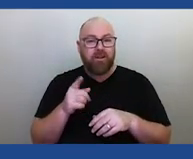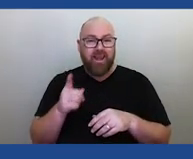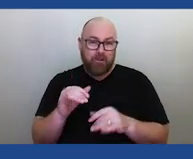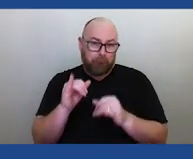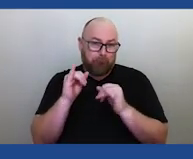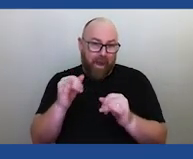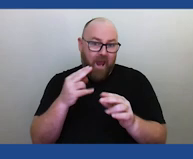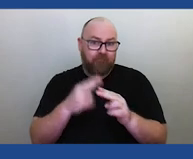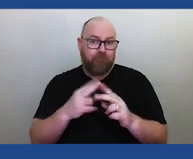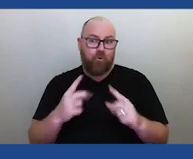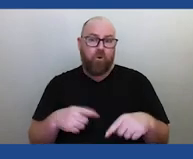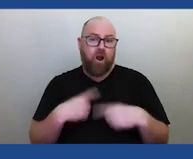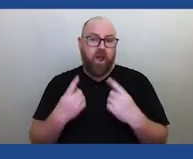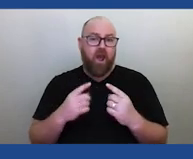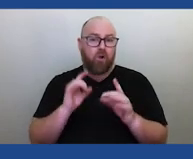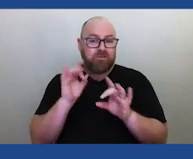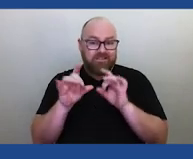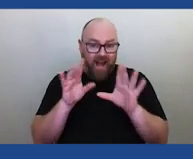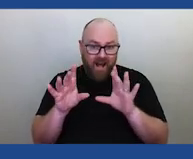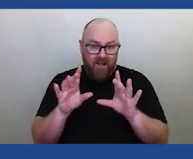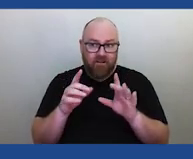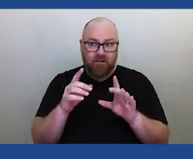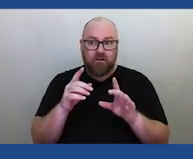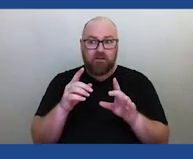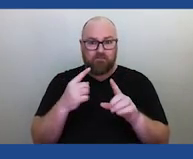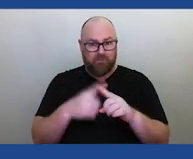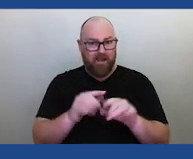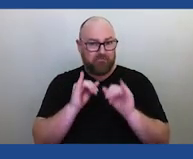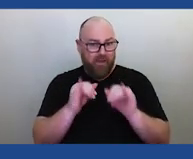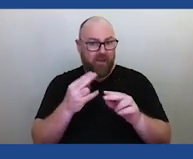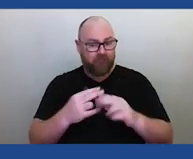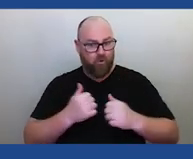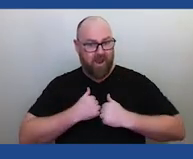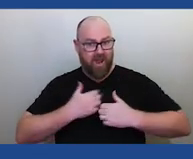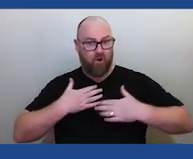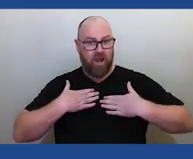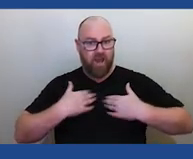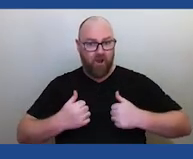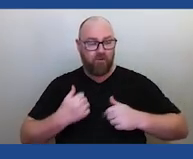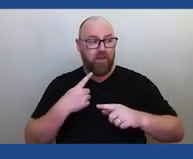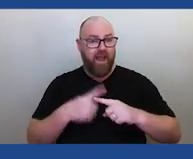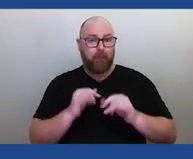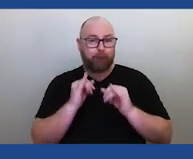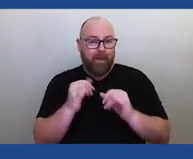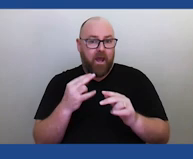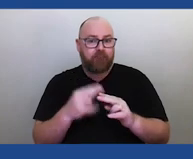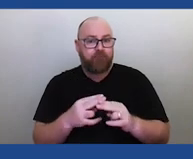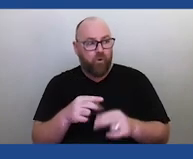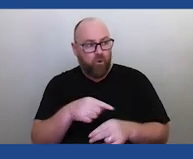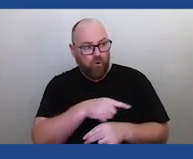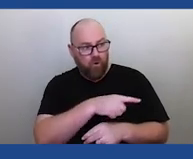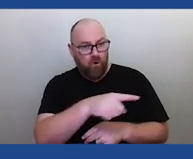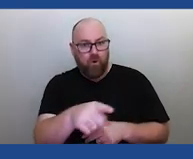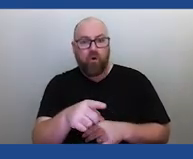but for our own health and for the health of wildlife. And because they're so low energy when Councils are putting these lights